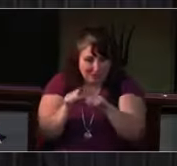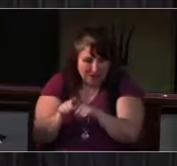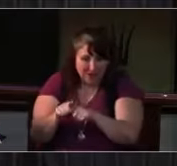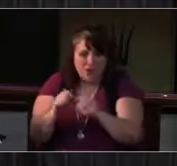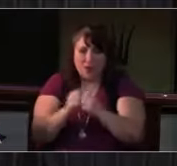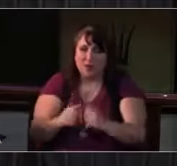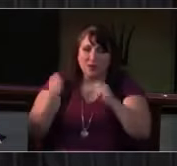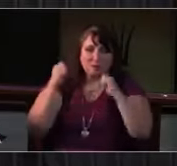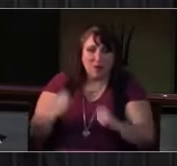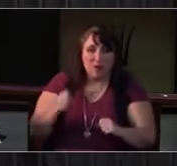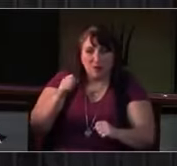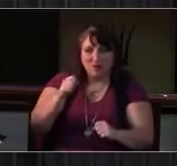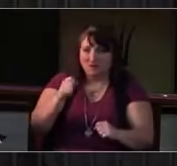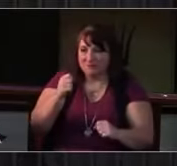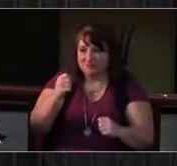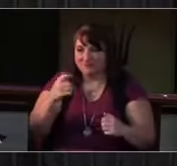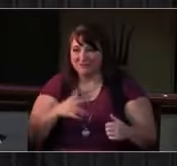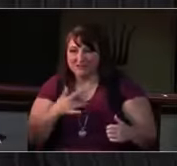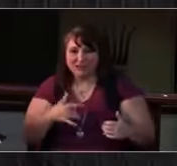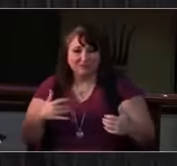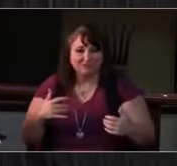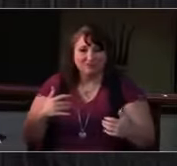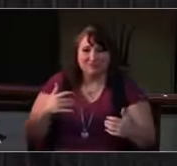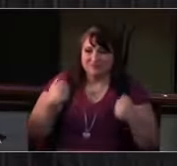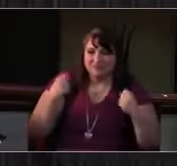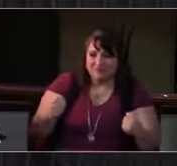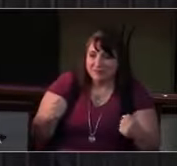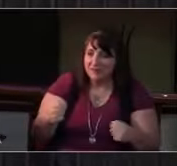God, in your mercy [response] receive our prayer. All right.